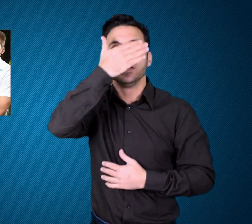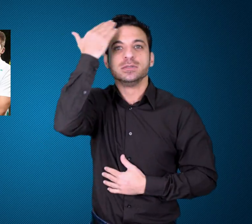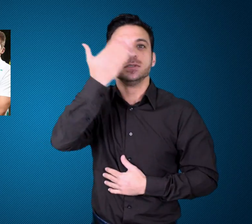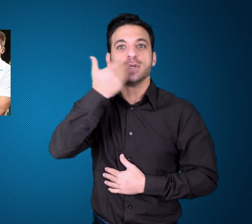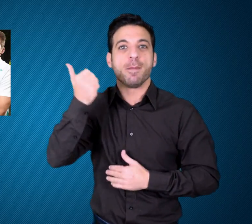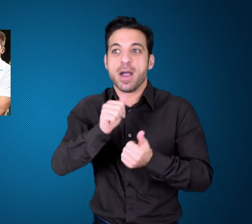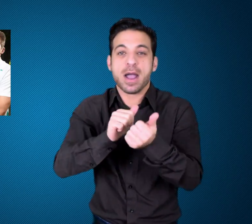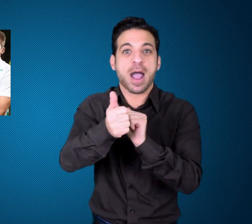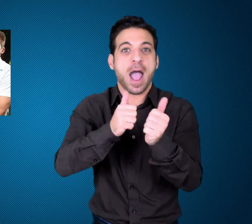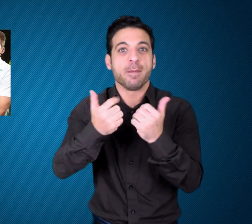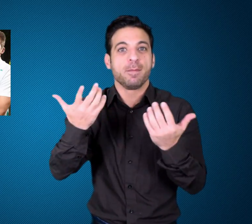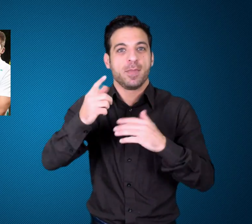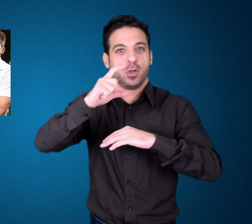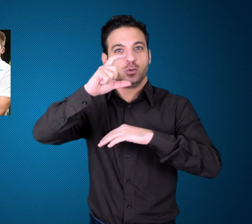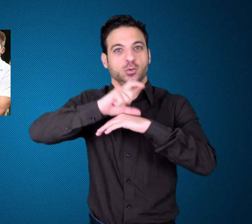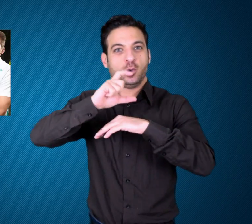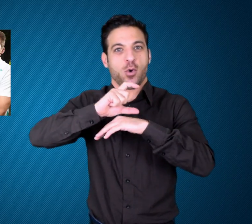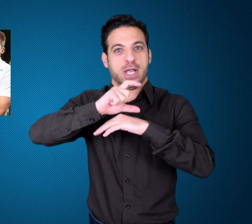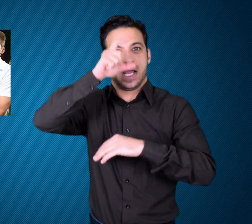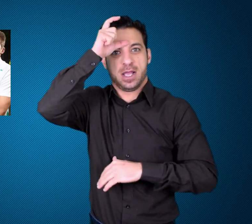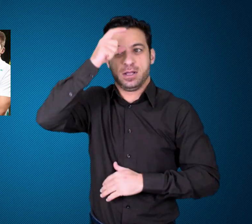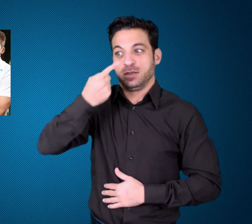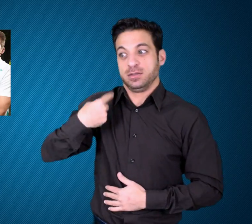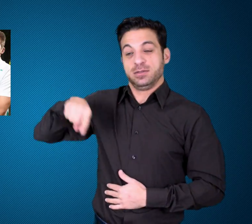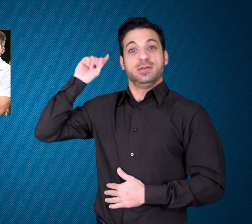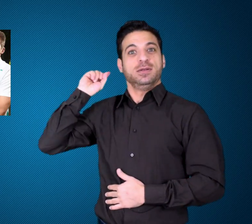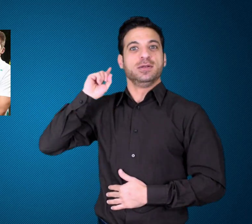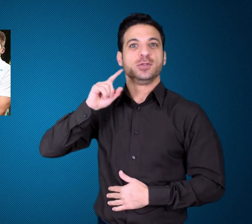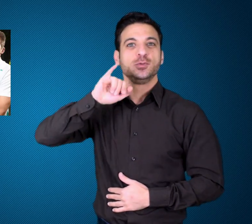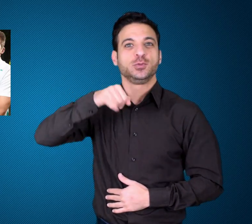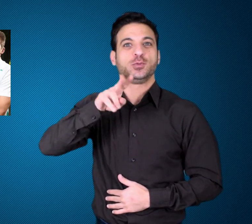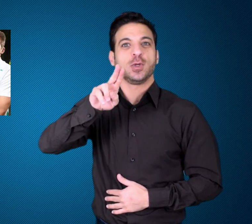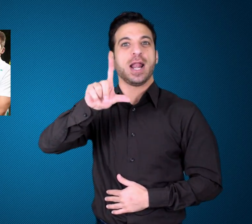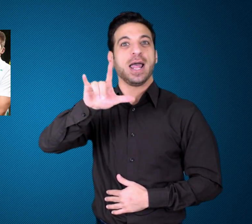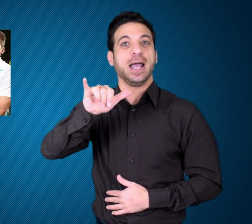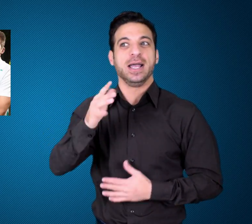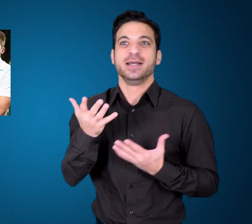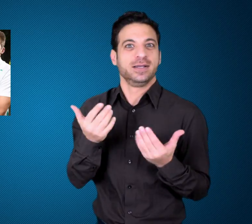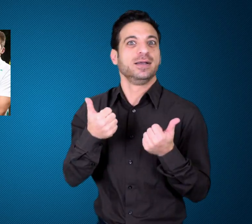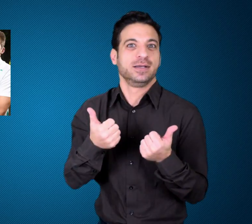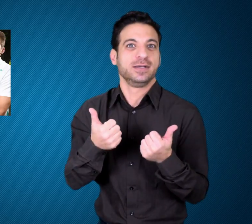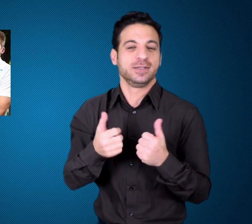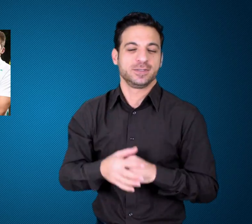Deaflympics Summer Games in Turkey last July.